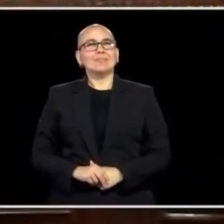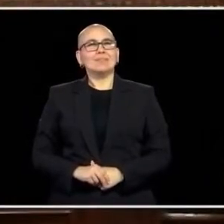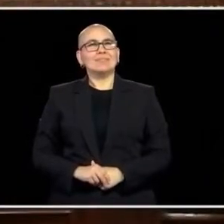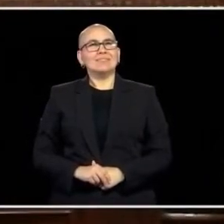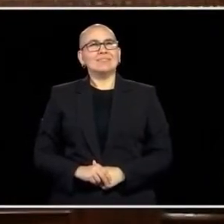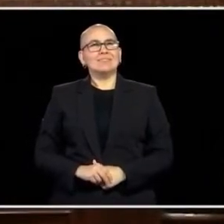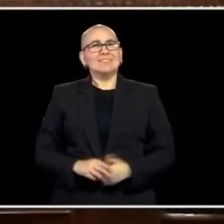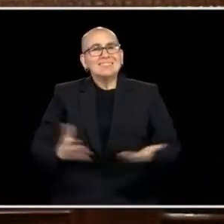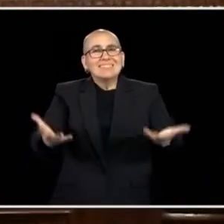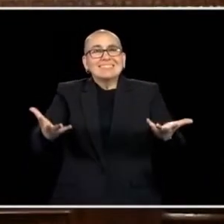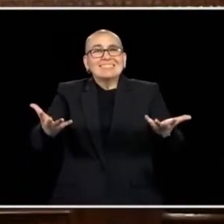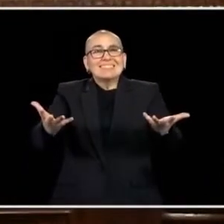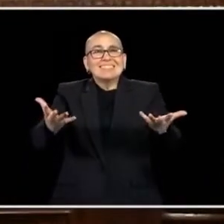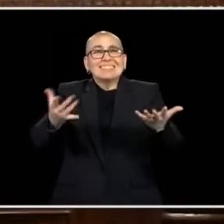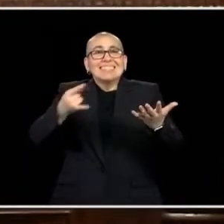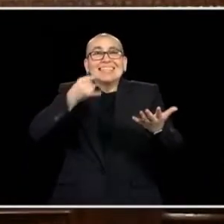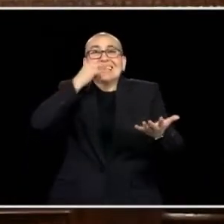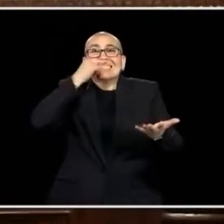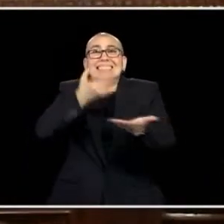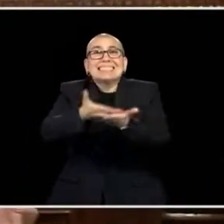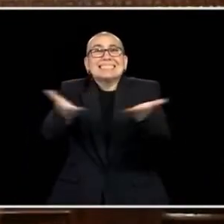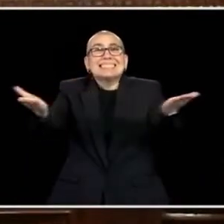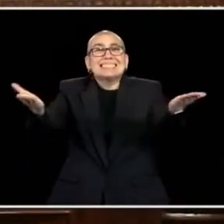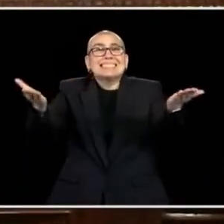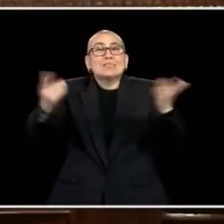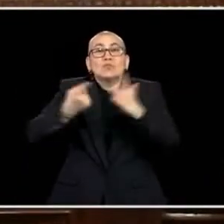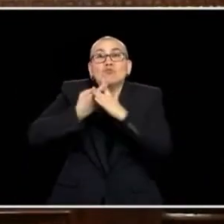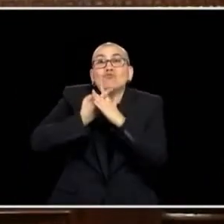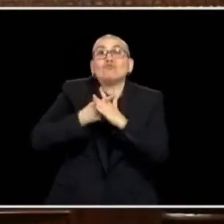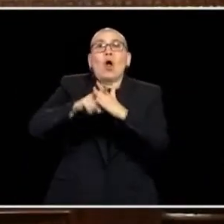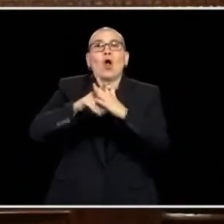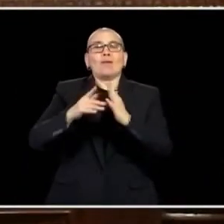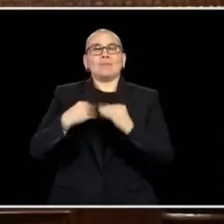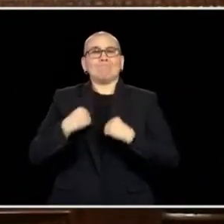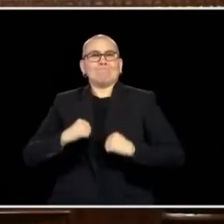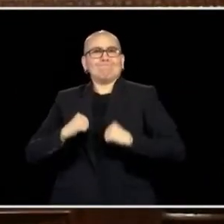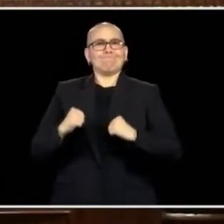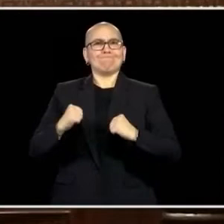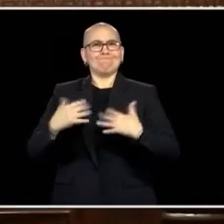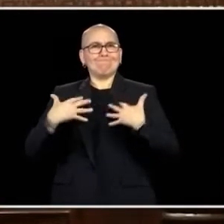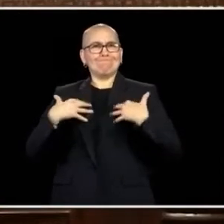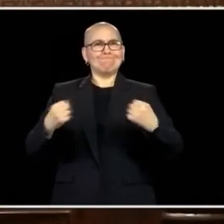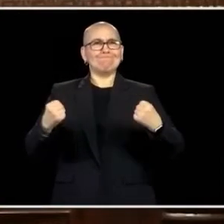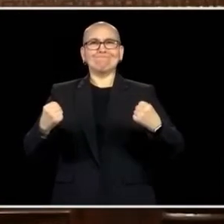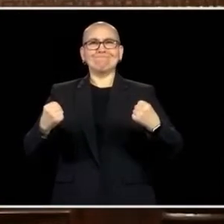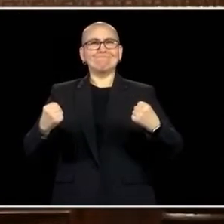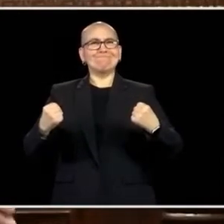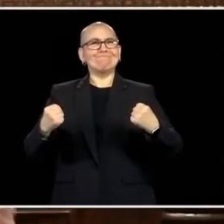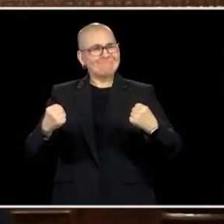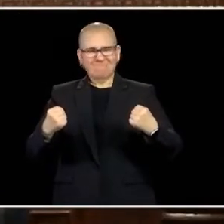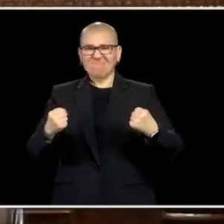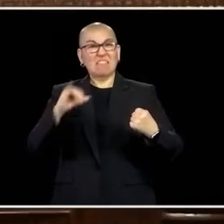SO WE GET THEM OFF TO A HEALTHY START, WE GET OUR KIDS IN A SAFE PLACE, WE PROVIDE THE RESOURCES NECESSARY.